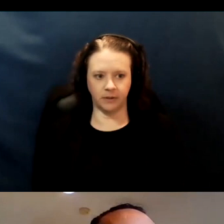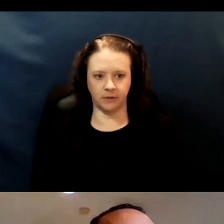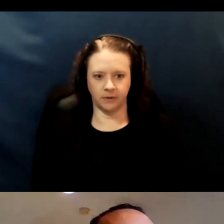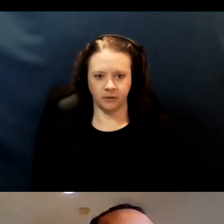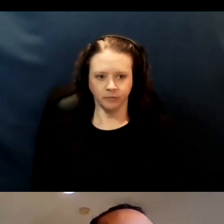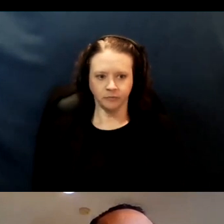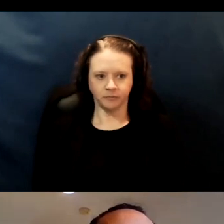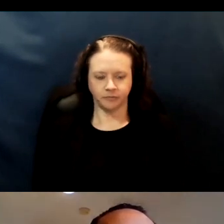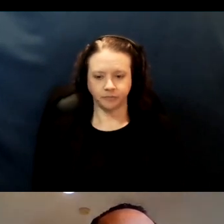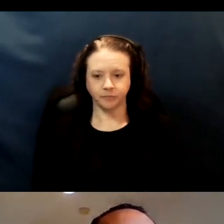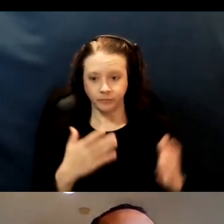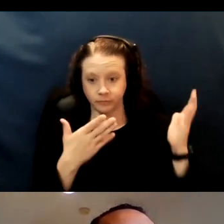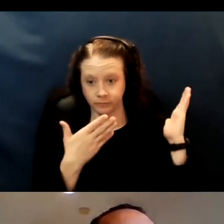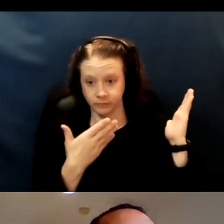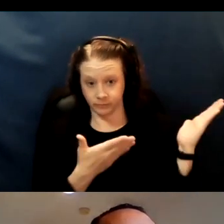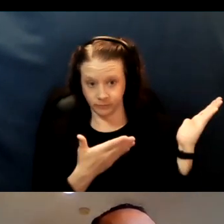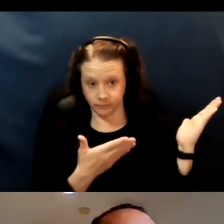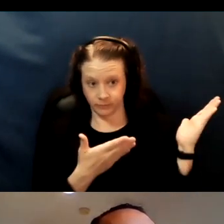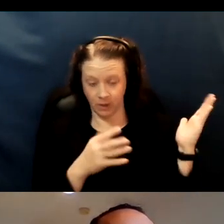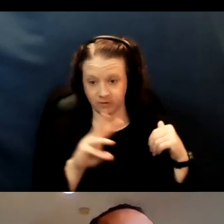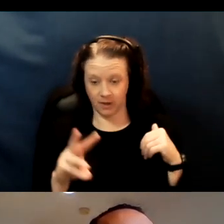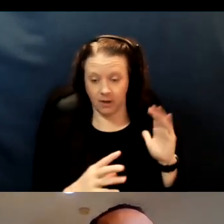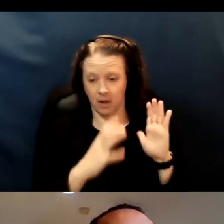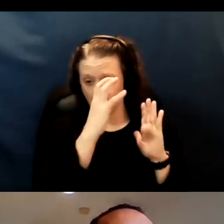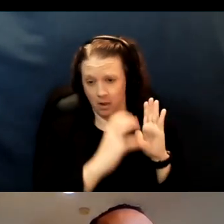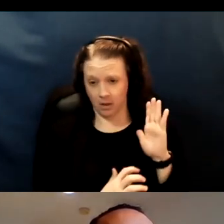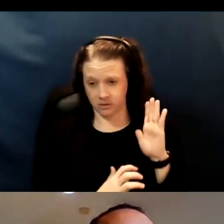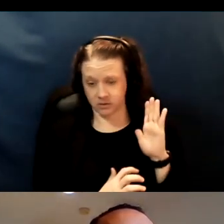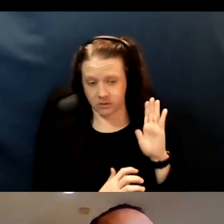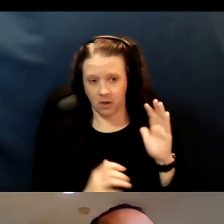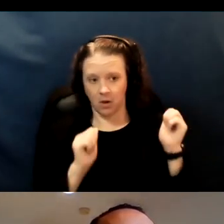This website lists all of the community organizations